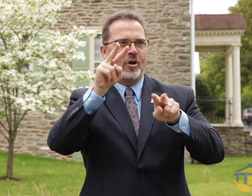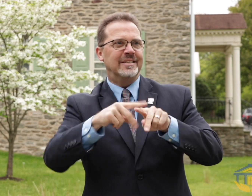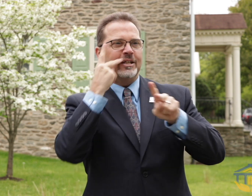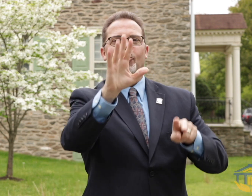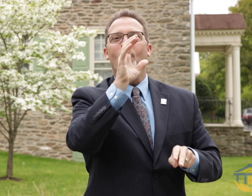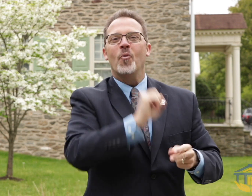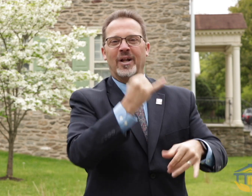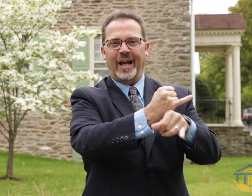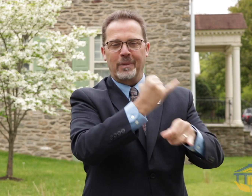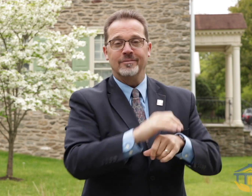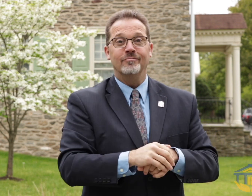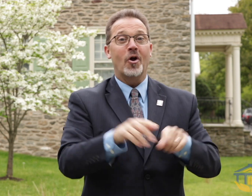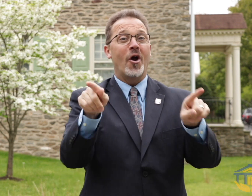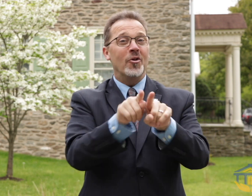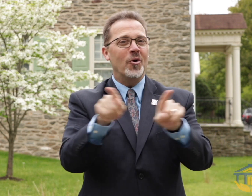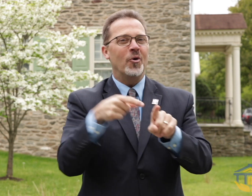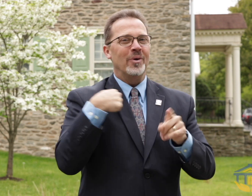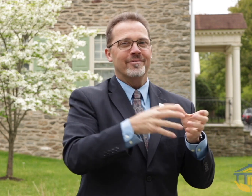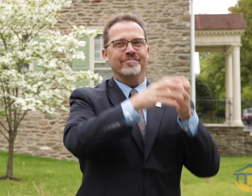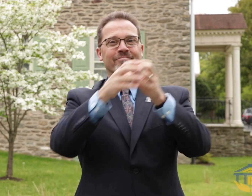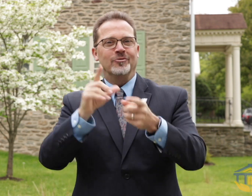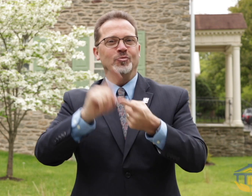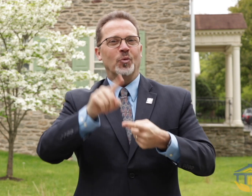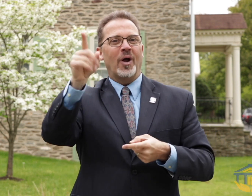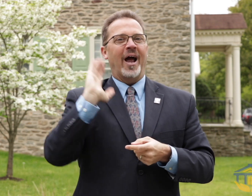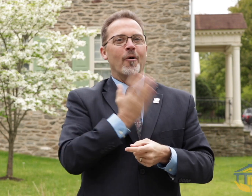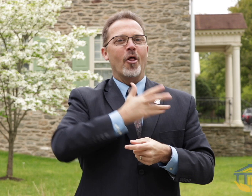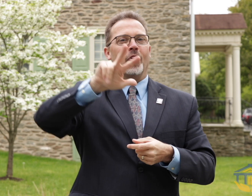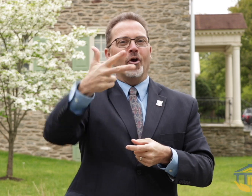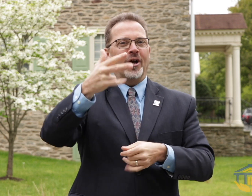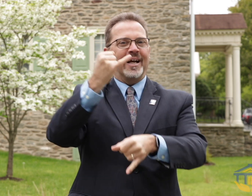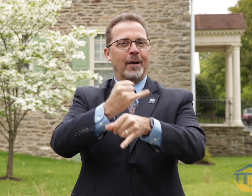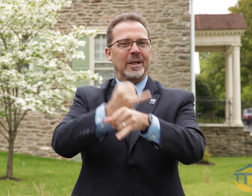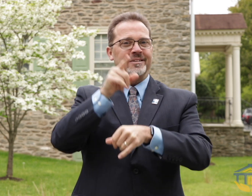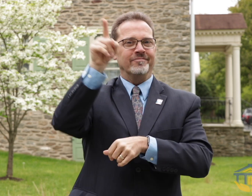next year. I'm sure everyone is excited to see the old property. We also visited our